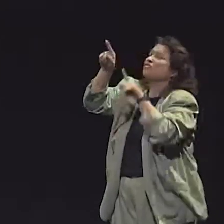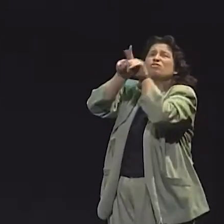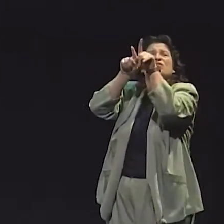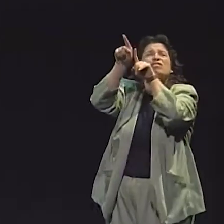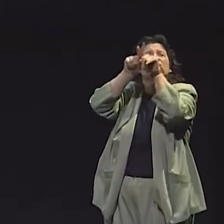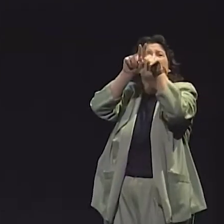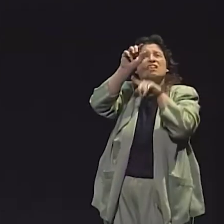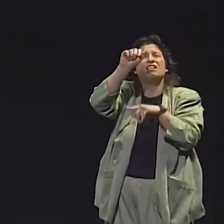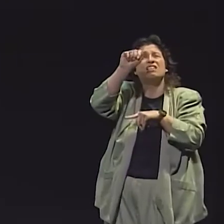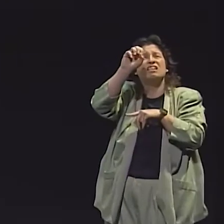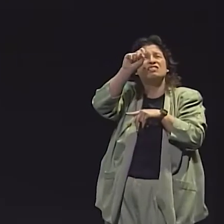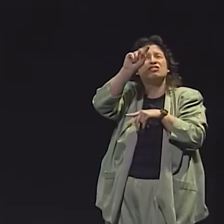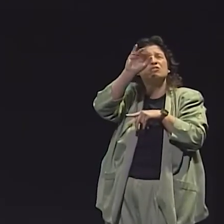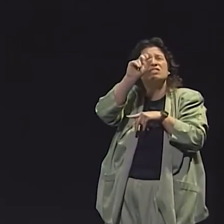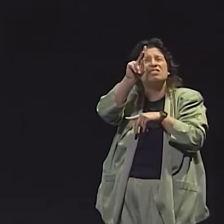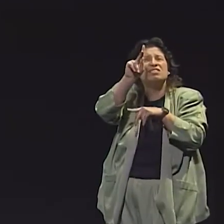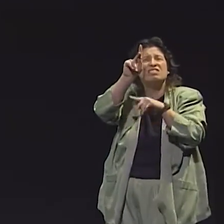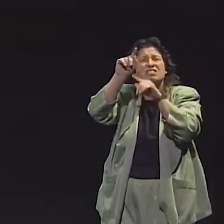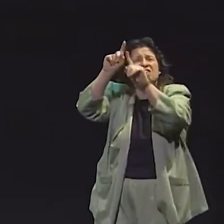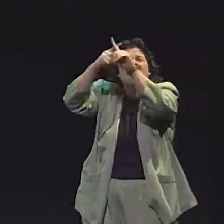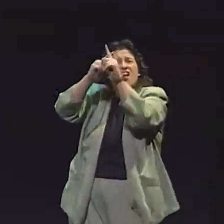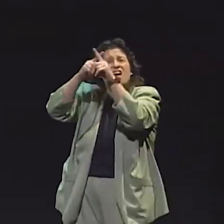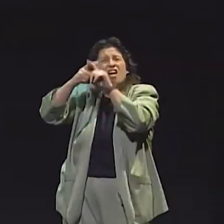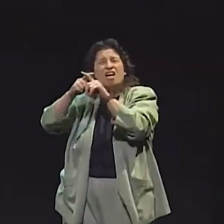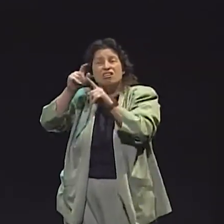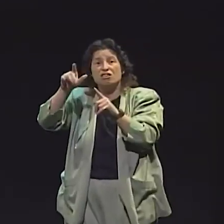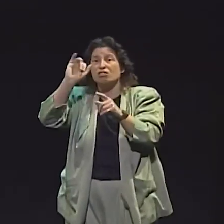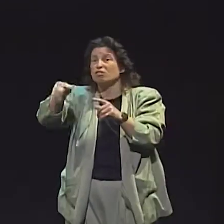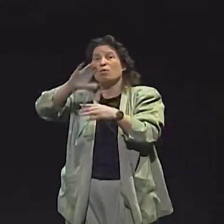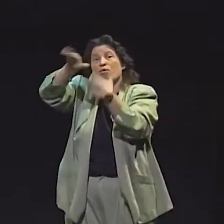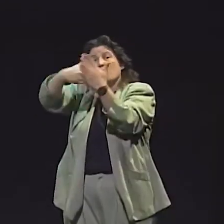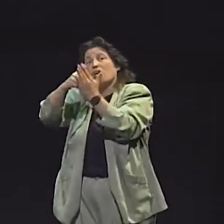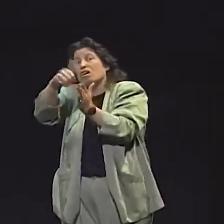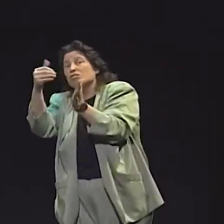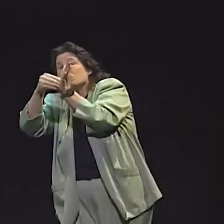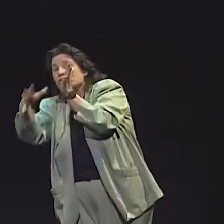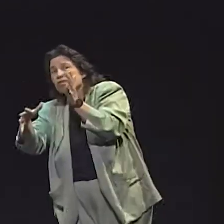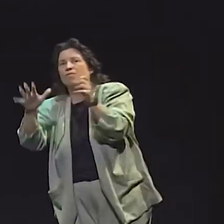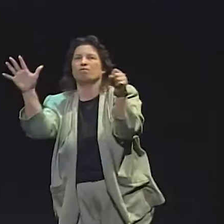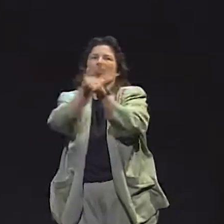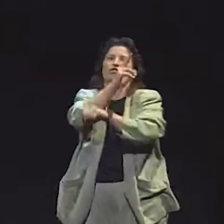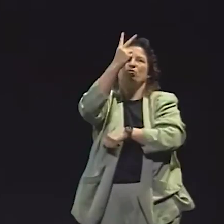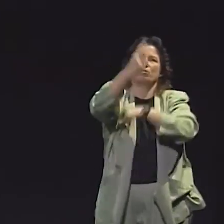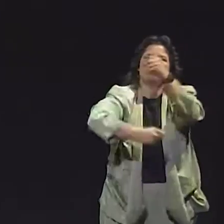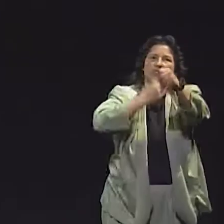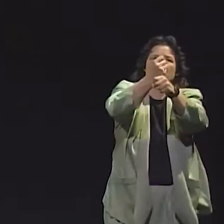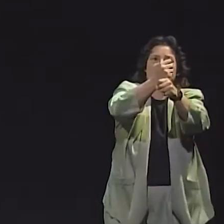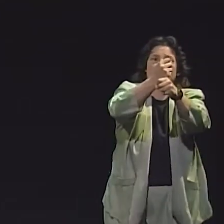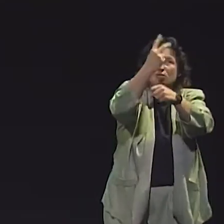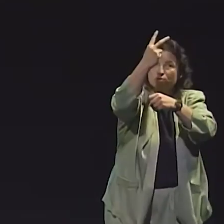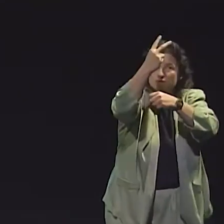1 1/2 YEARS OF EXPERIENCE IN OUR PROGRAM, AND THE SECOND CHILD ONLY ONE YEAR. SHE'D BEEN VERY NEW TO THE PROGRAM AND SO,